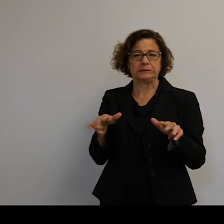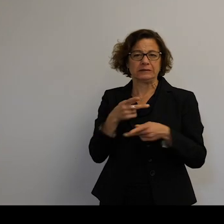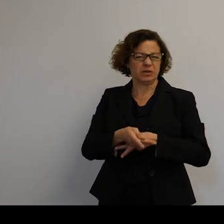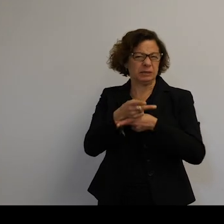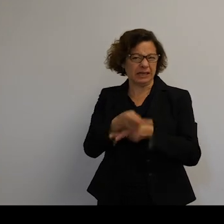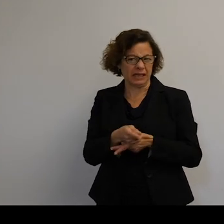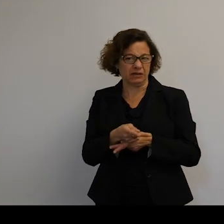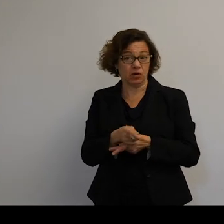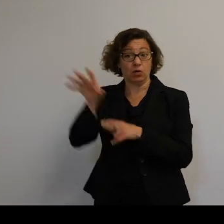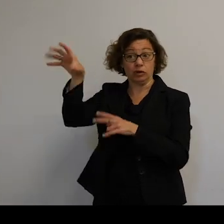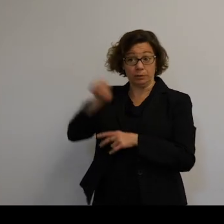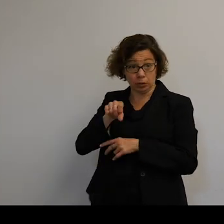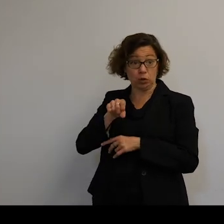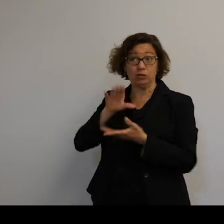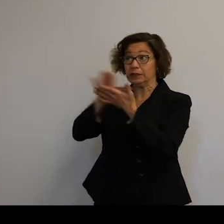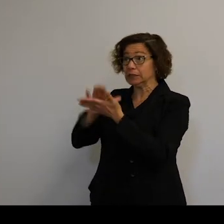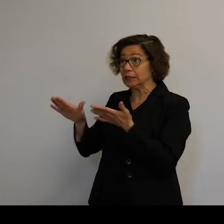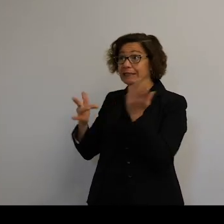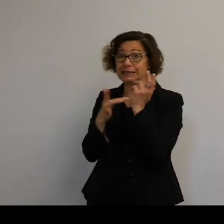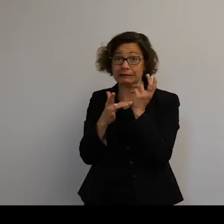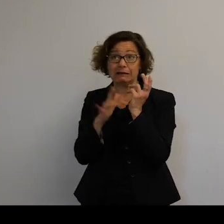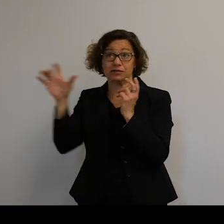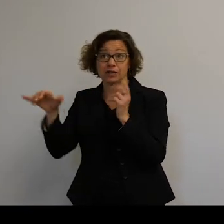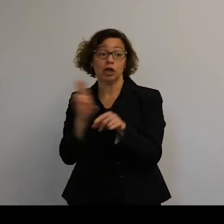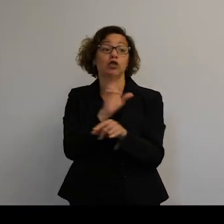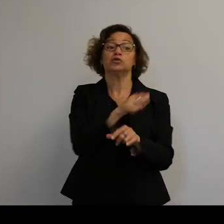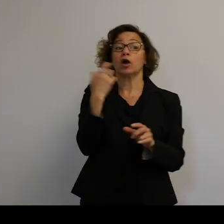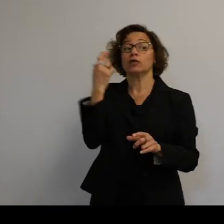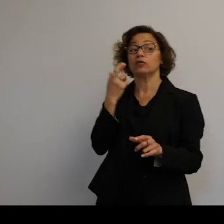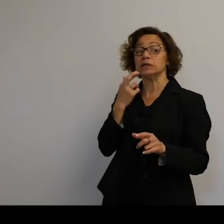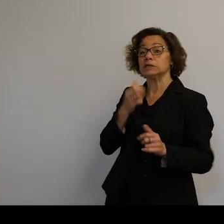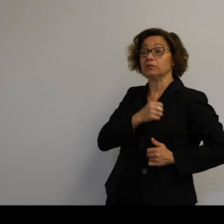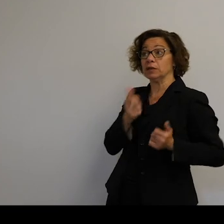We want to remove these things. We have to develop the technology. Could it be used for something else? Absolutely.